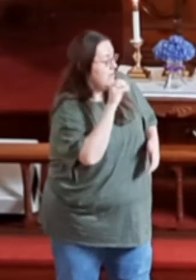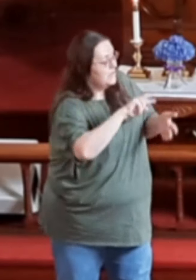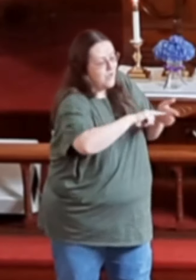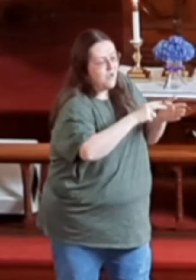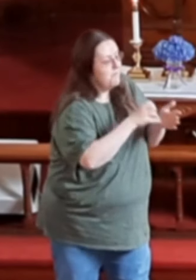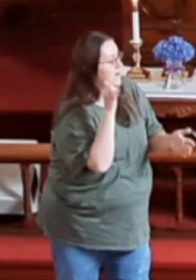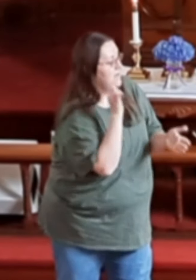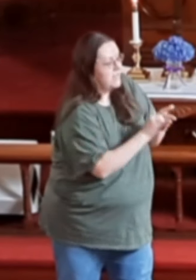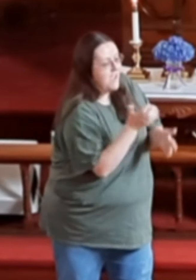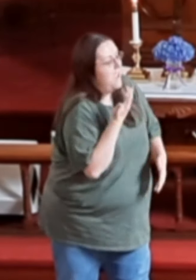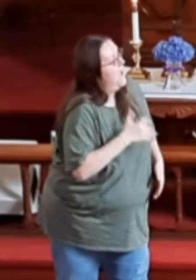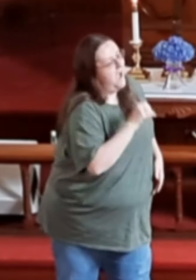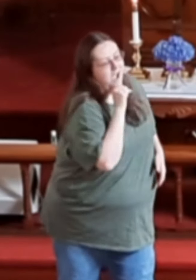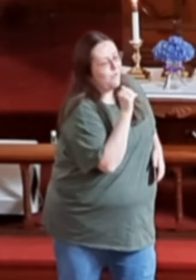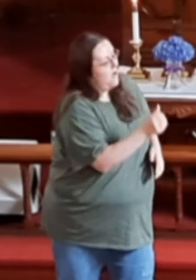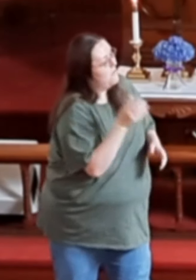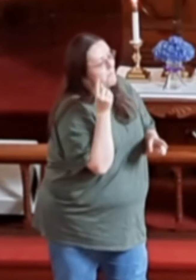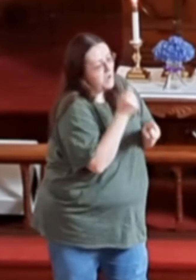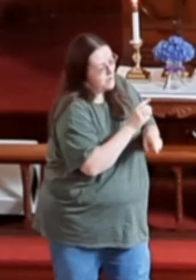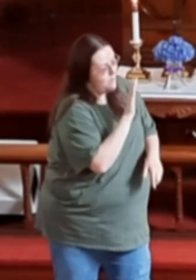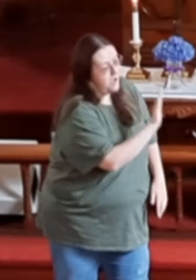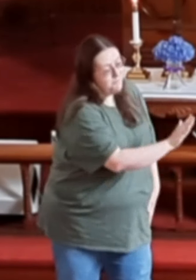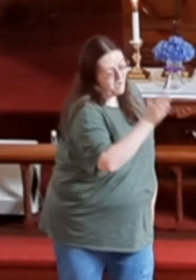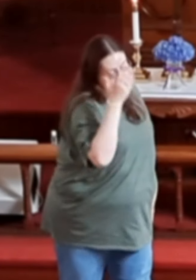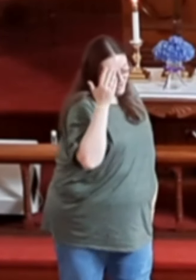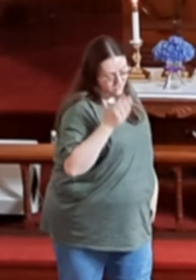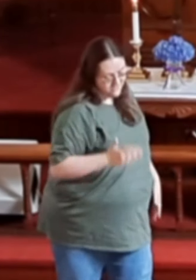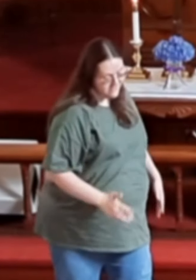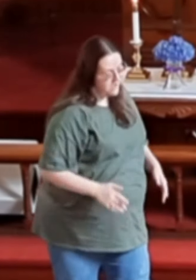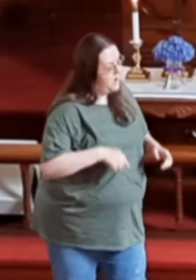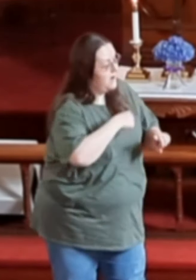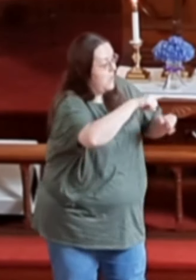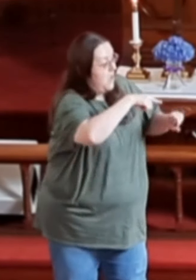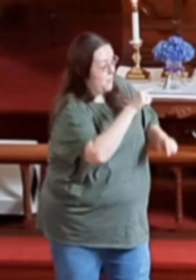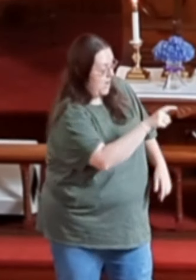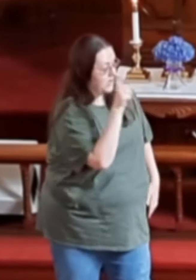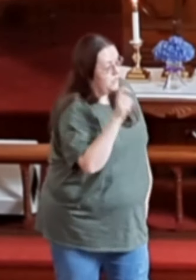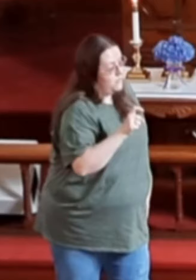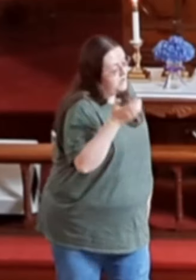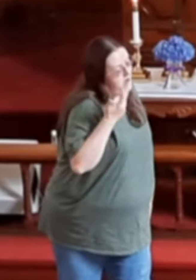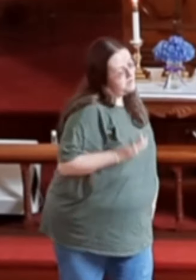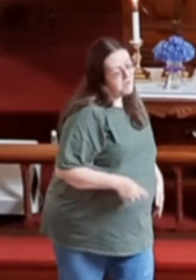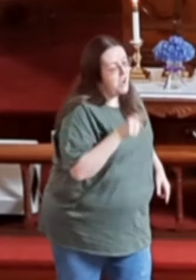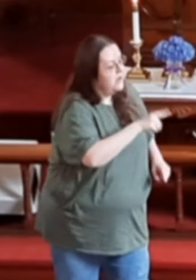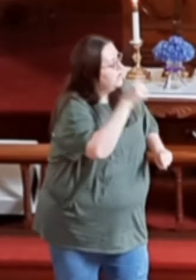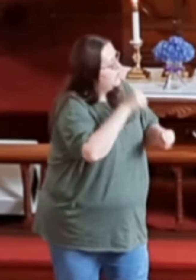It don't mean that I won't be right by your side When you need me